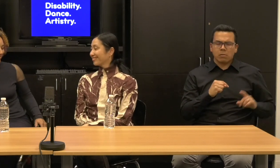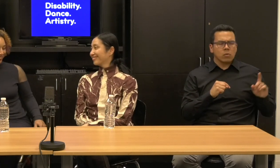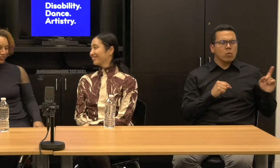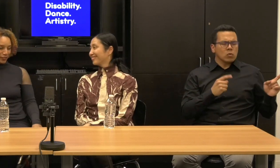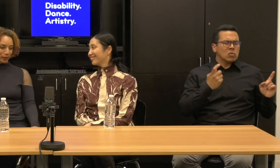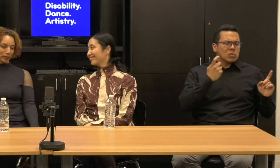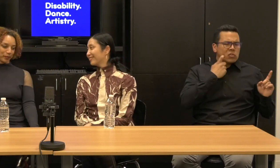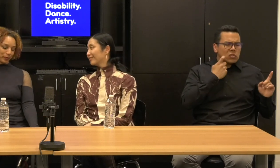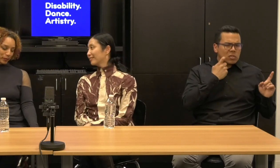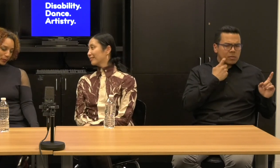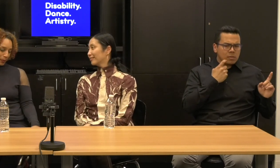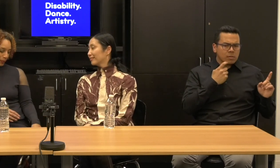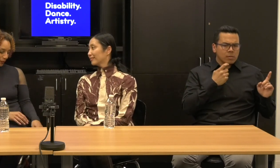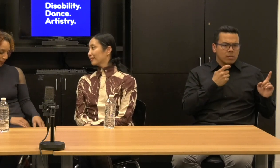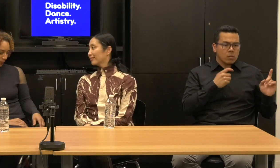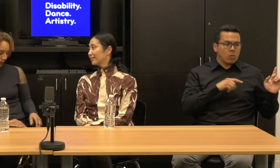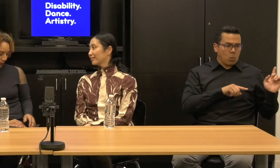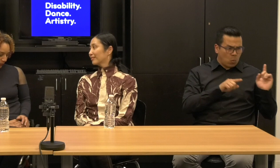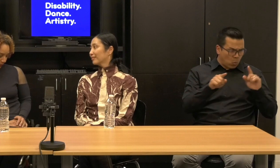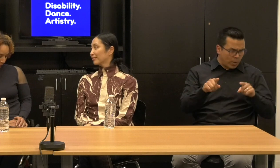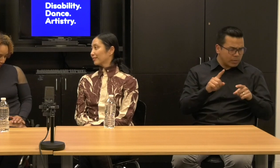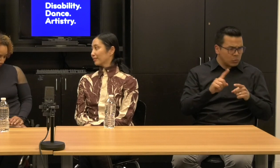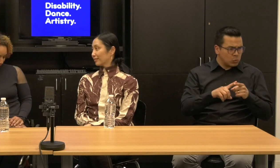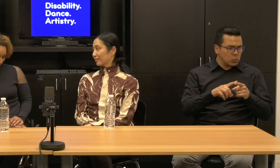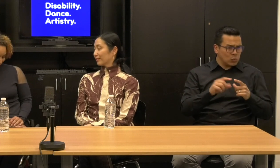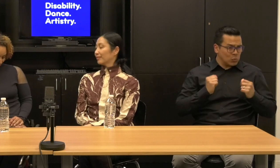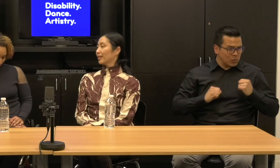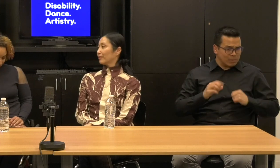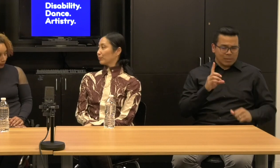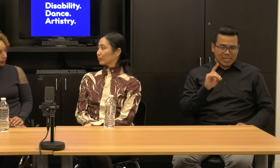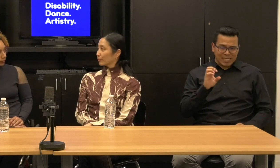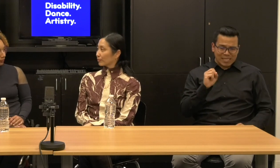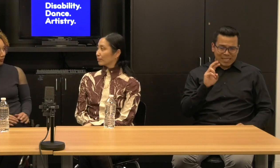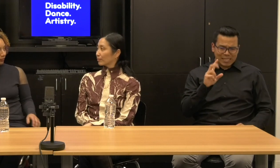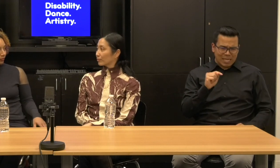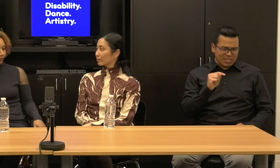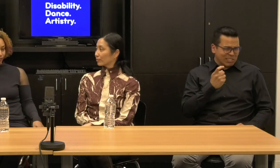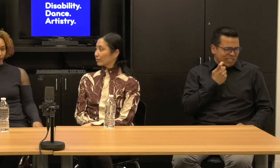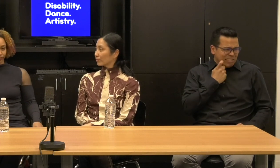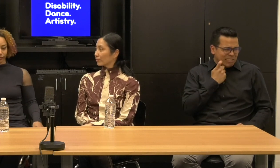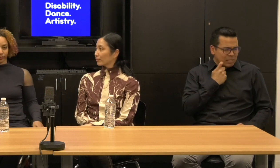Like you came to Descent relatively recently, but can you share a little bit about like